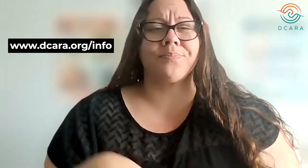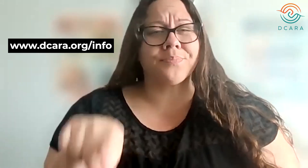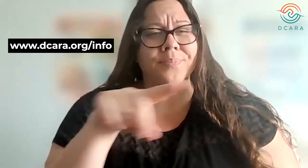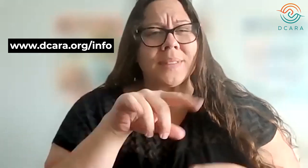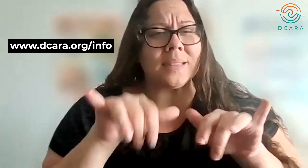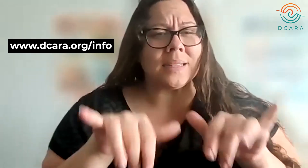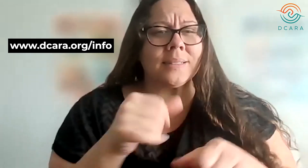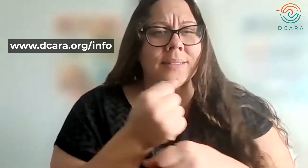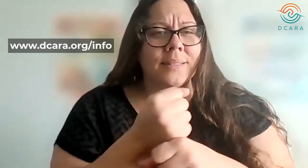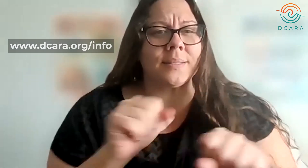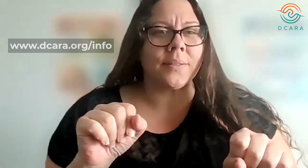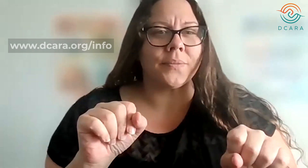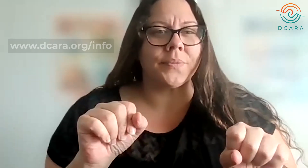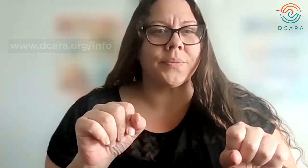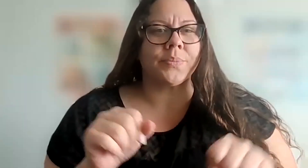Keep safe.